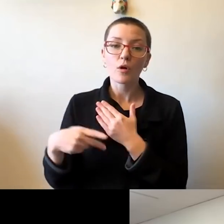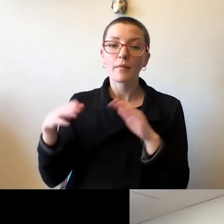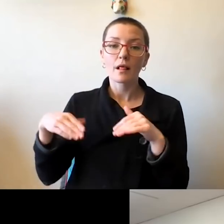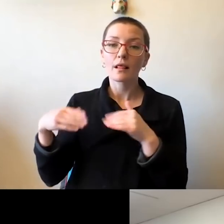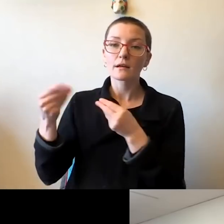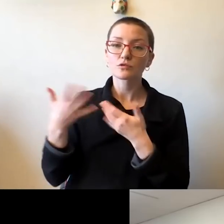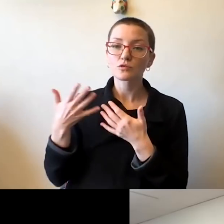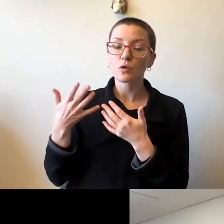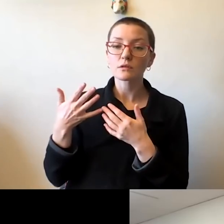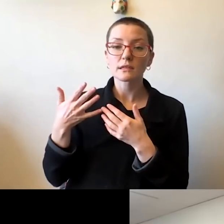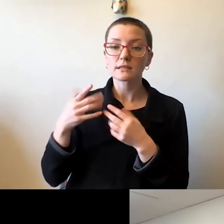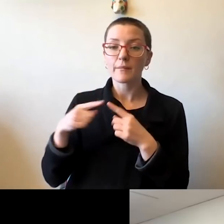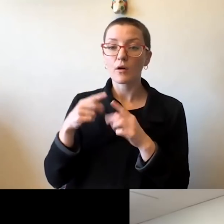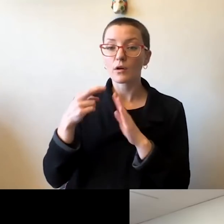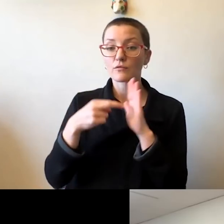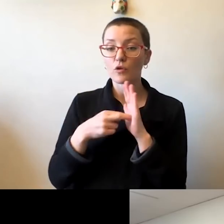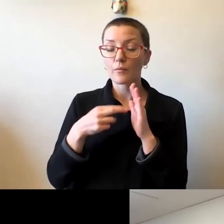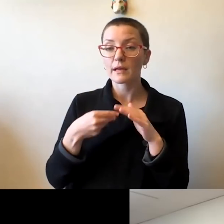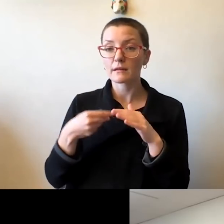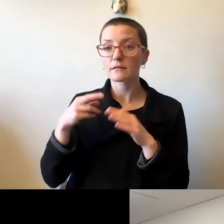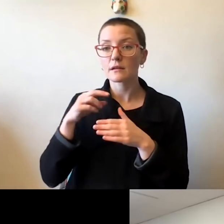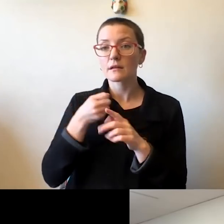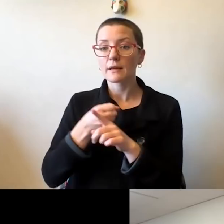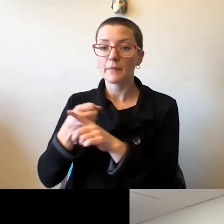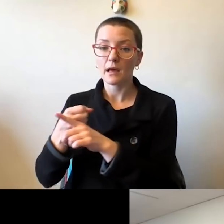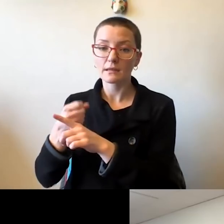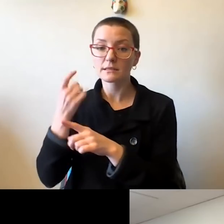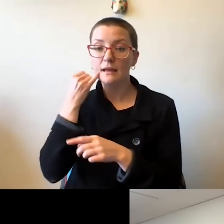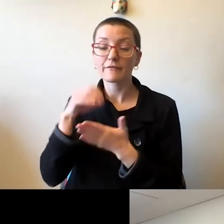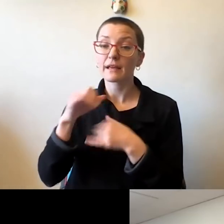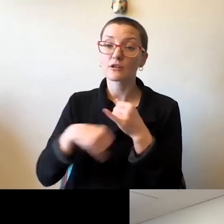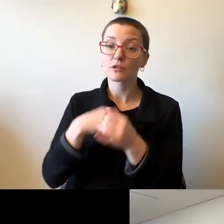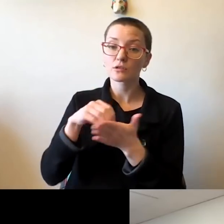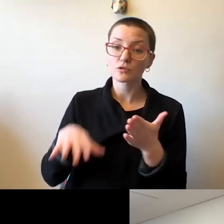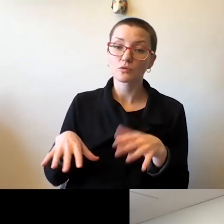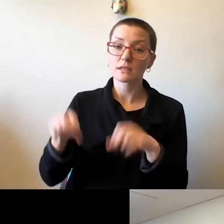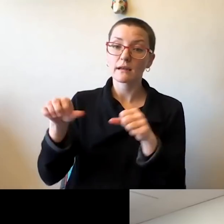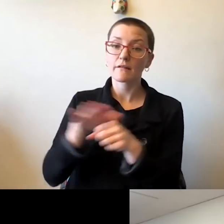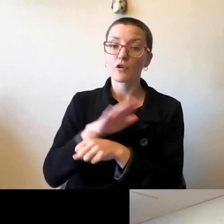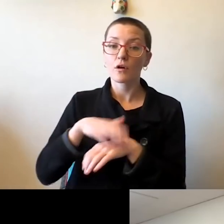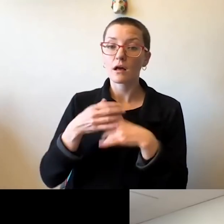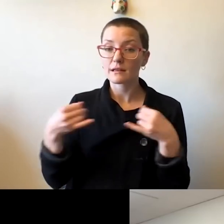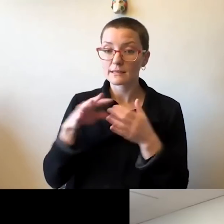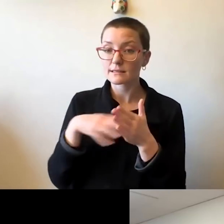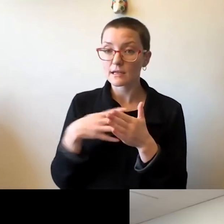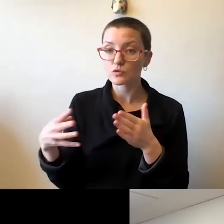for our international students taking a fully online schedule in Spring 2021. I am optimistic that we're not going